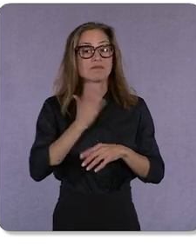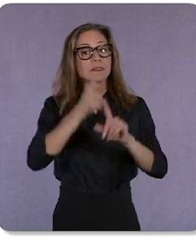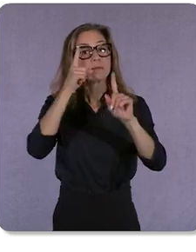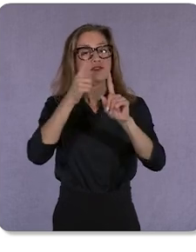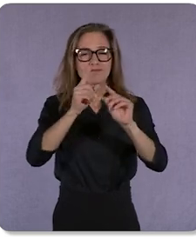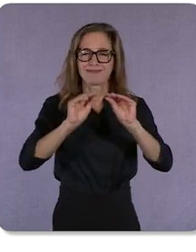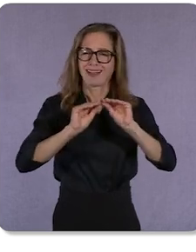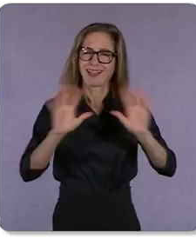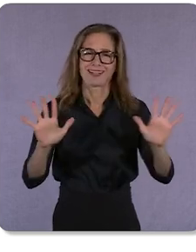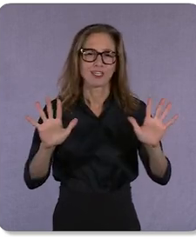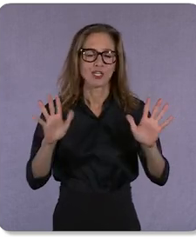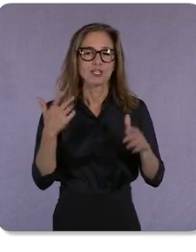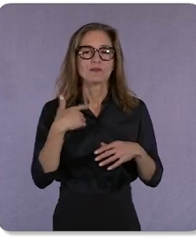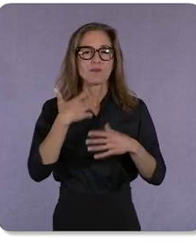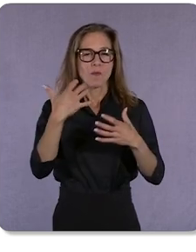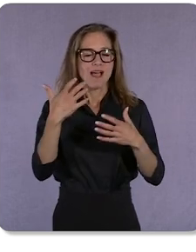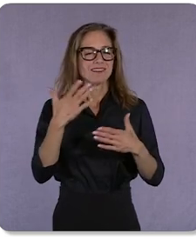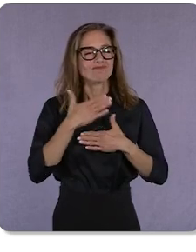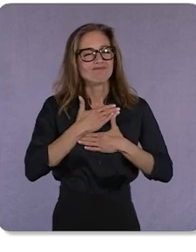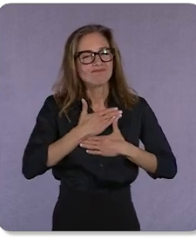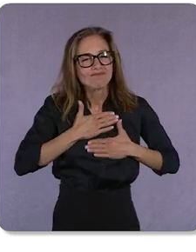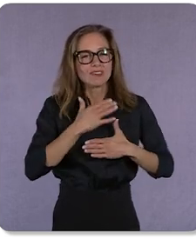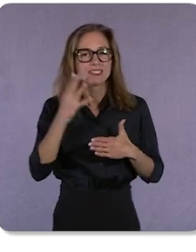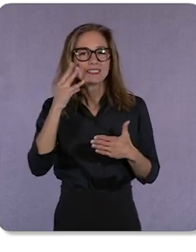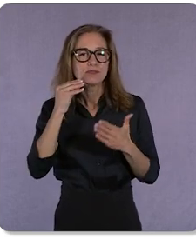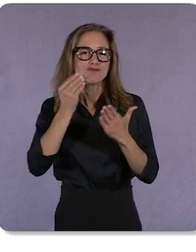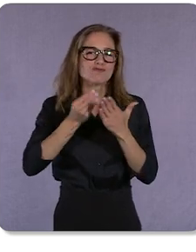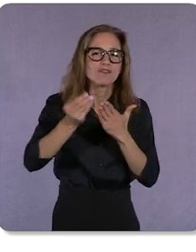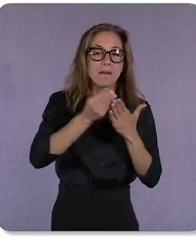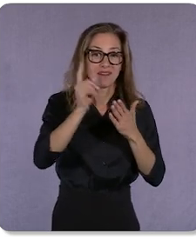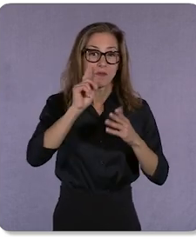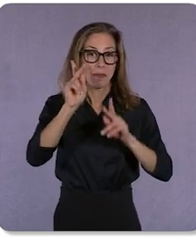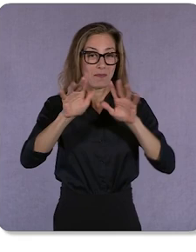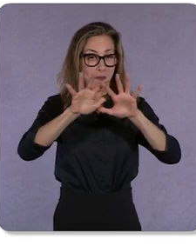shopping experiences for people all over the world, while building the world's most innovative